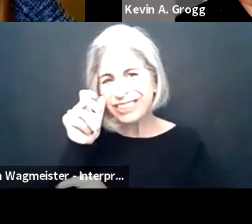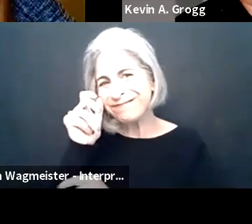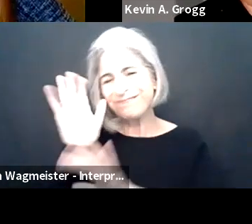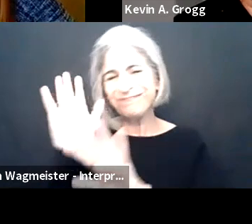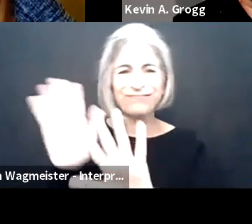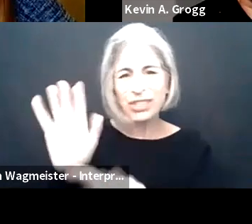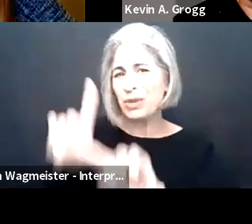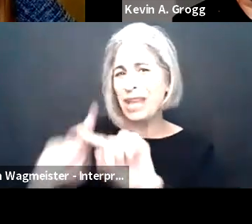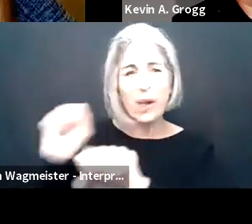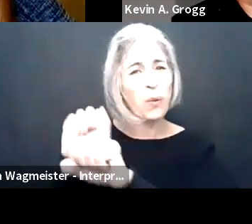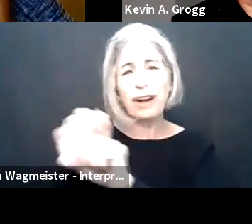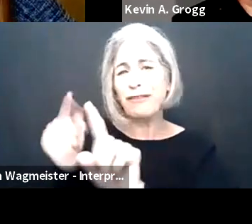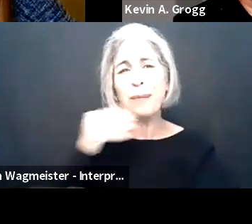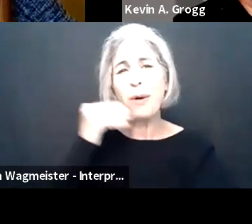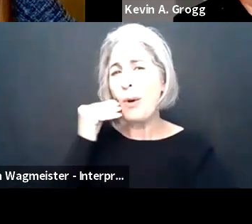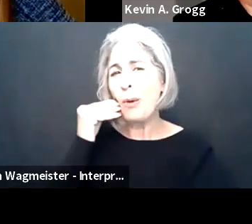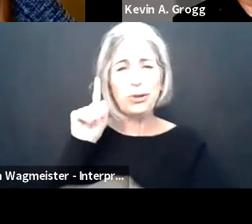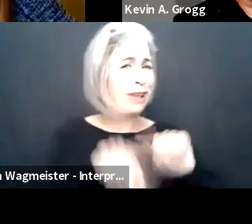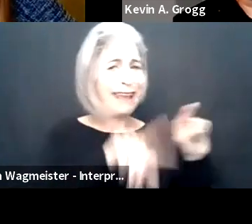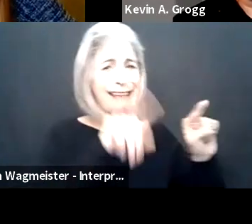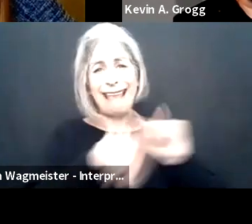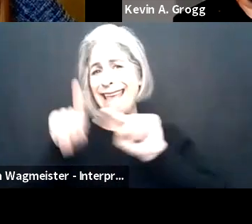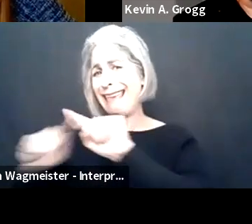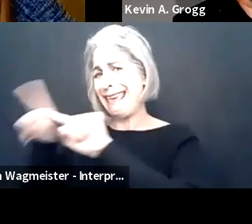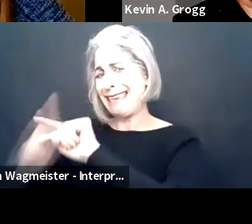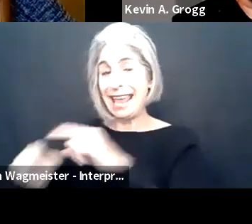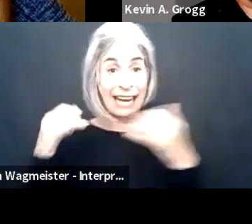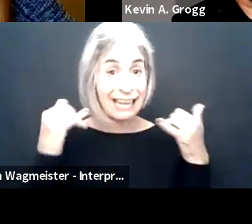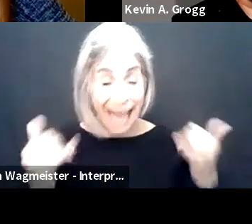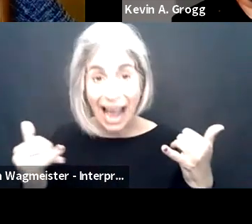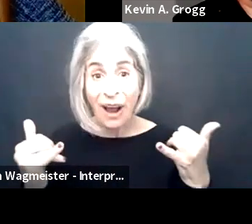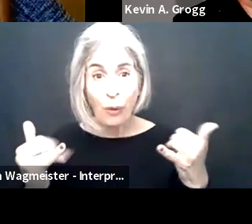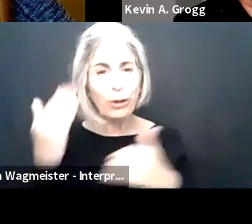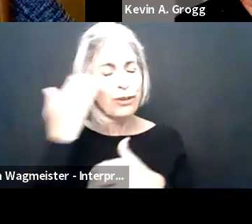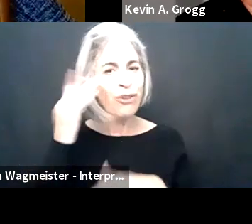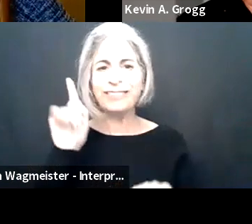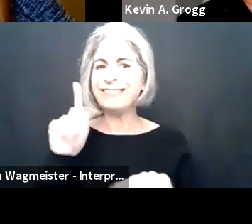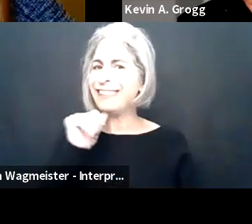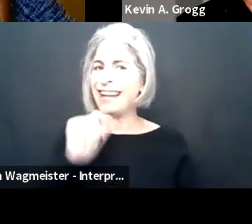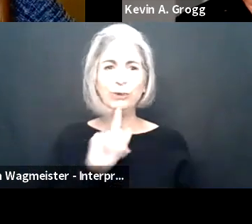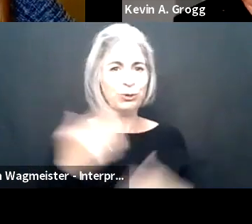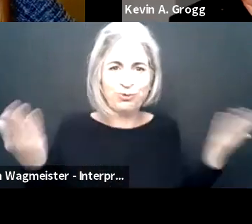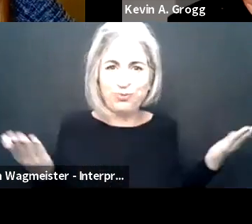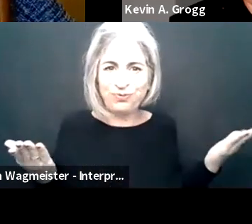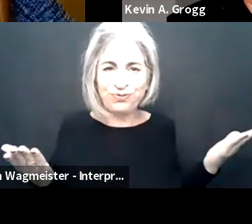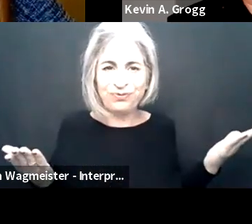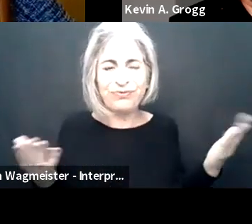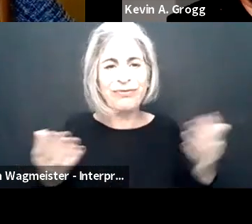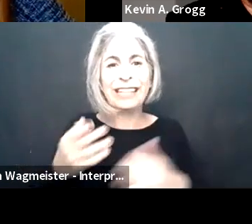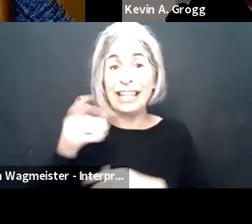And for decades people with disabilities have heard this job isn't eligible for